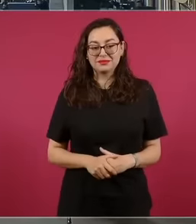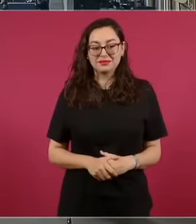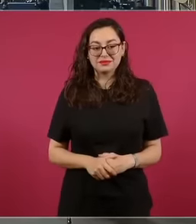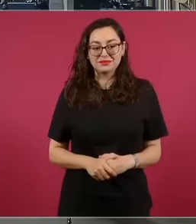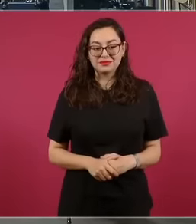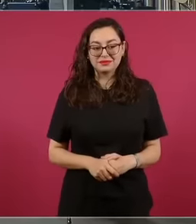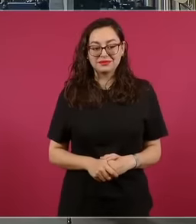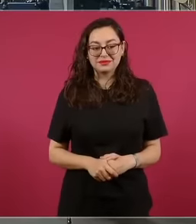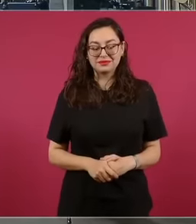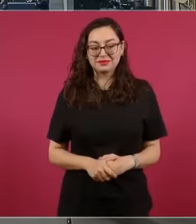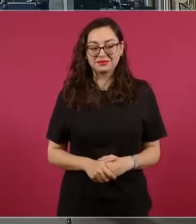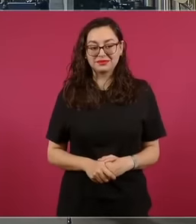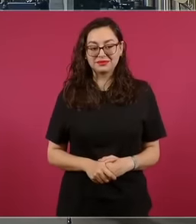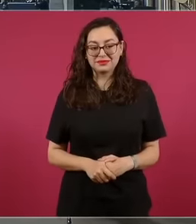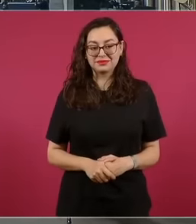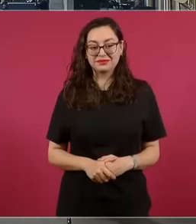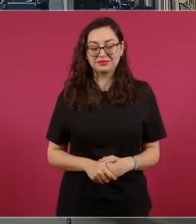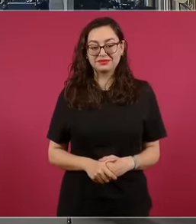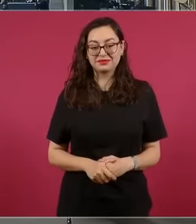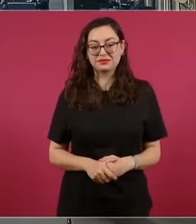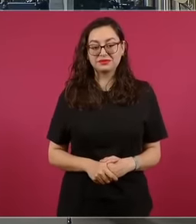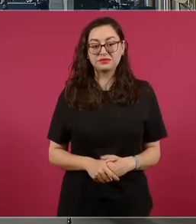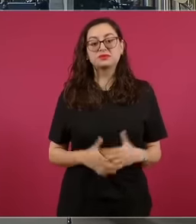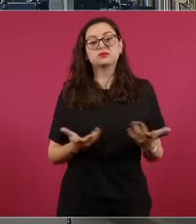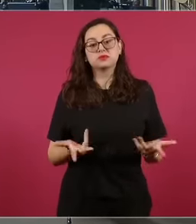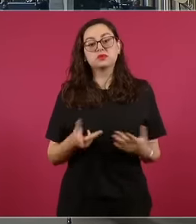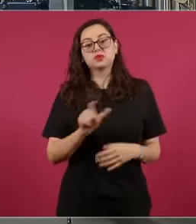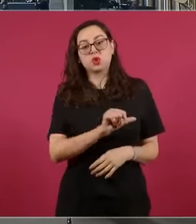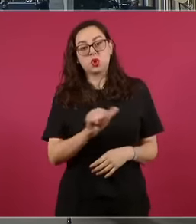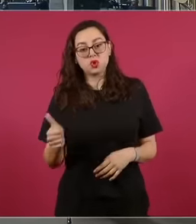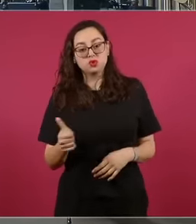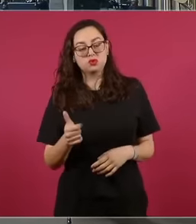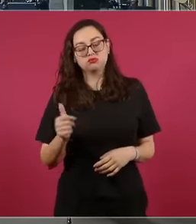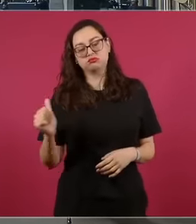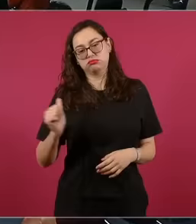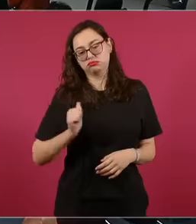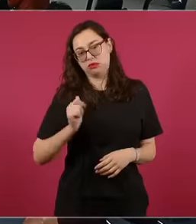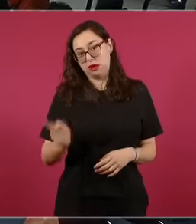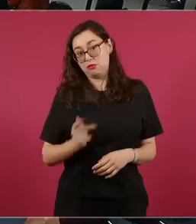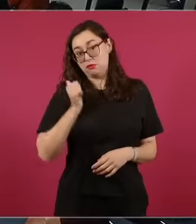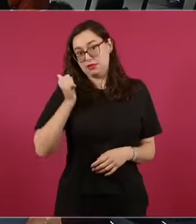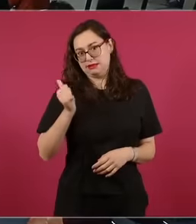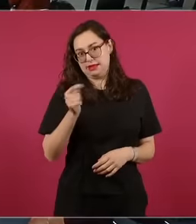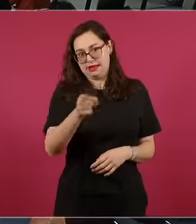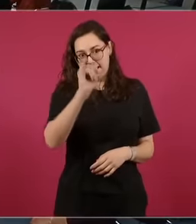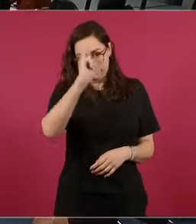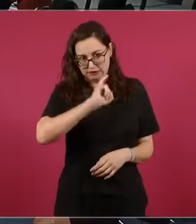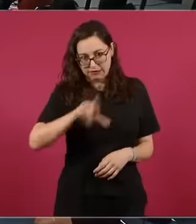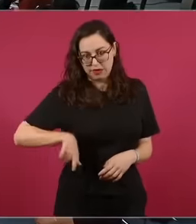But on the other hand, since the head of government is also here, the period is already over